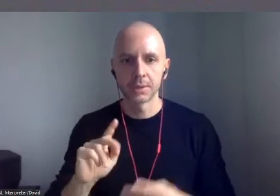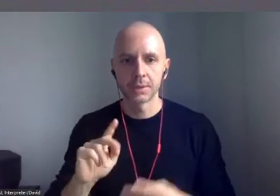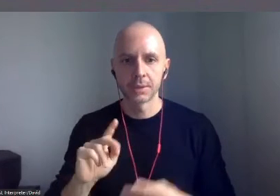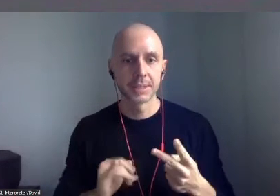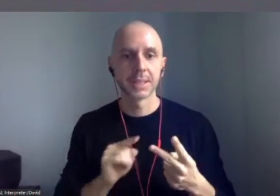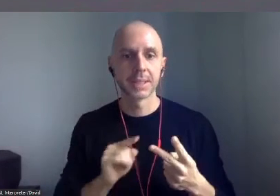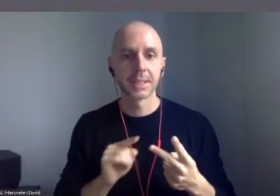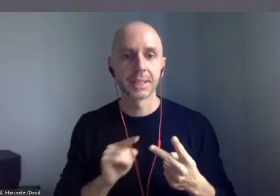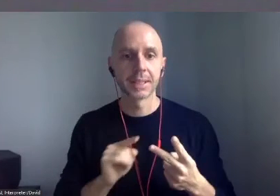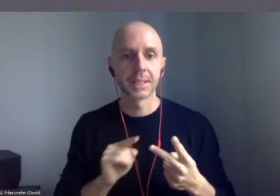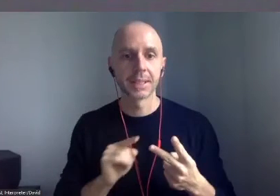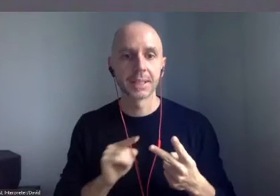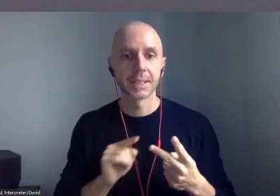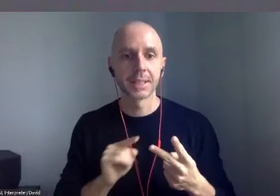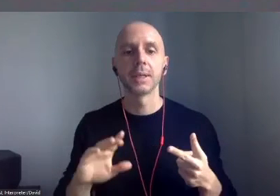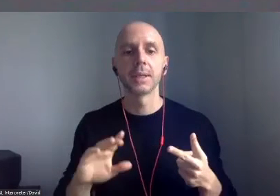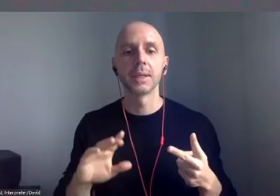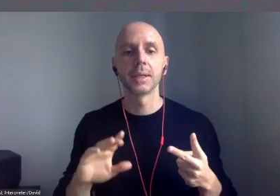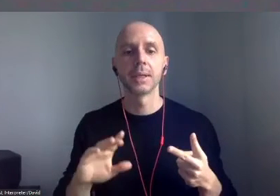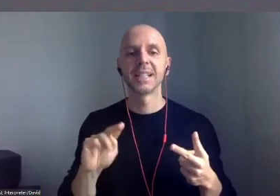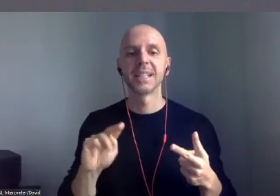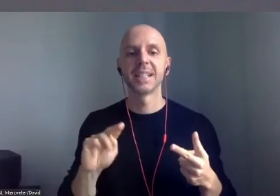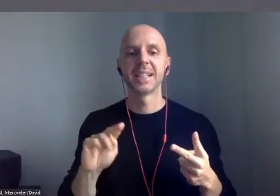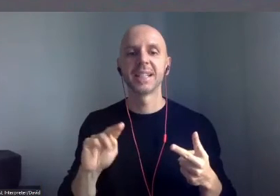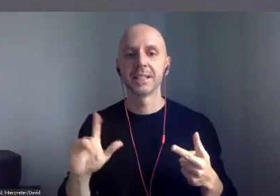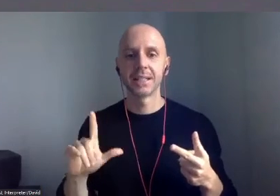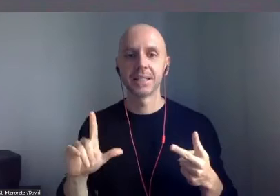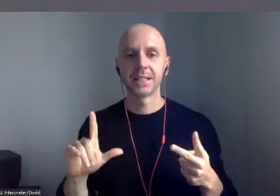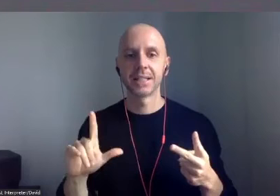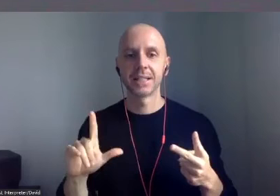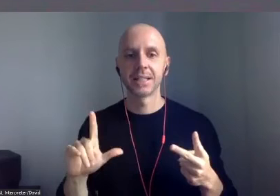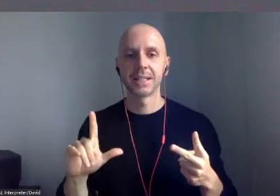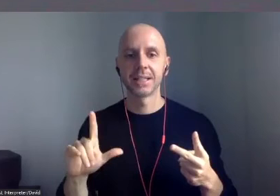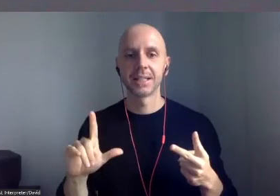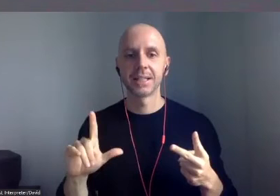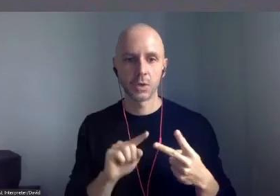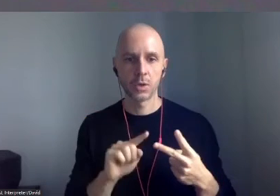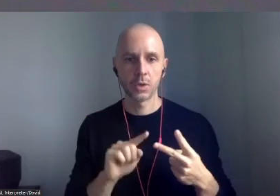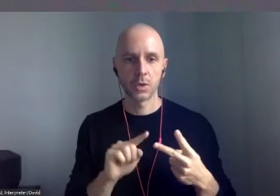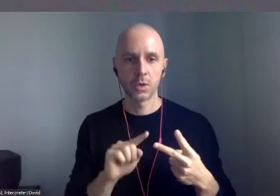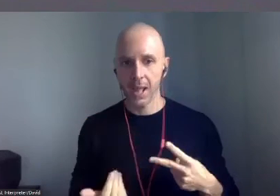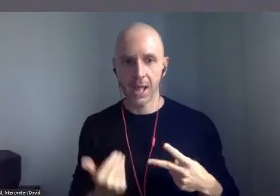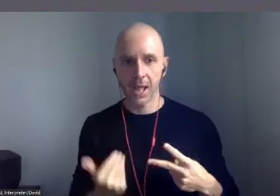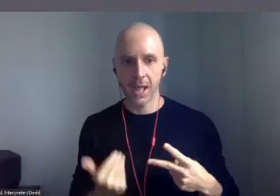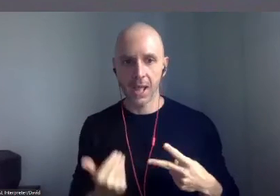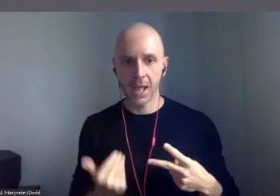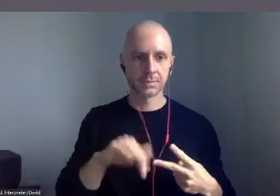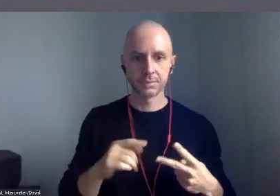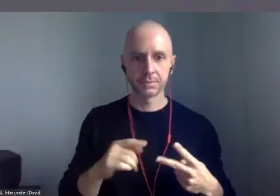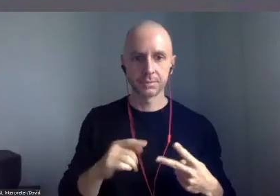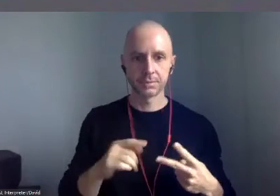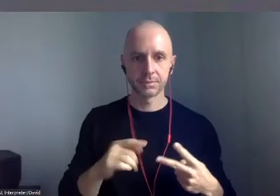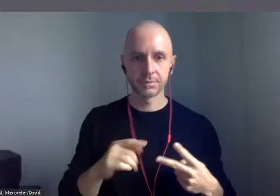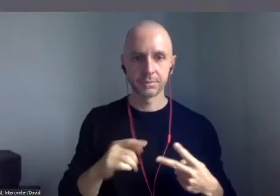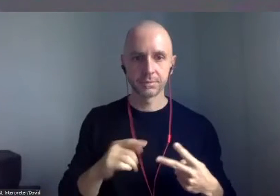featuring our Indigenous digital creatives out there. iDDD begins with the keynote address